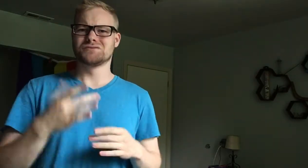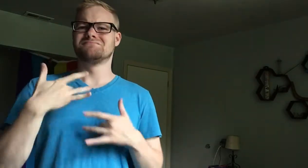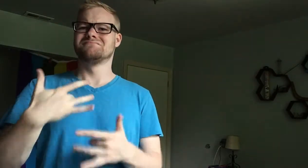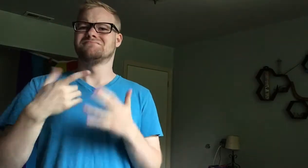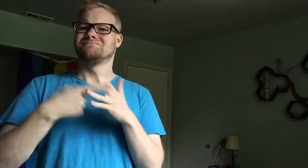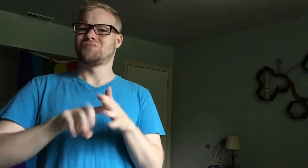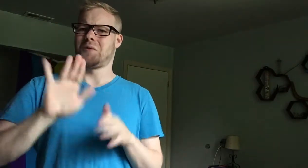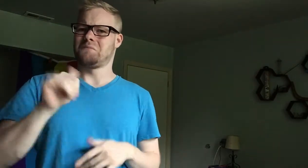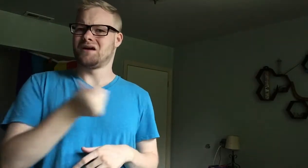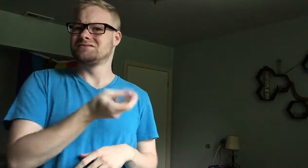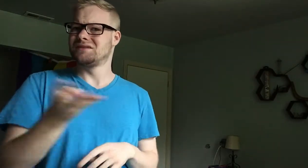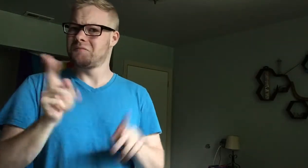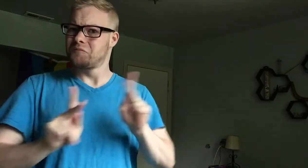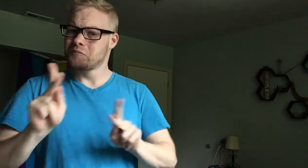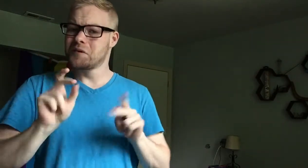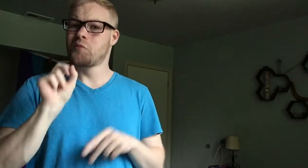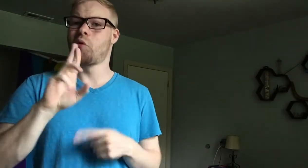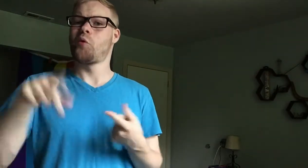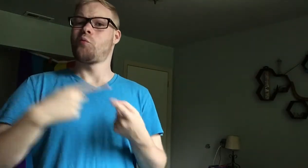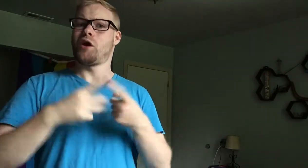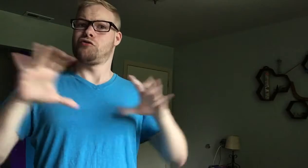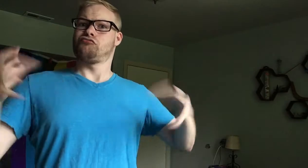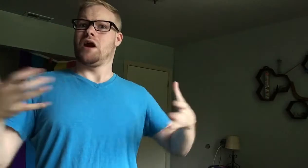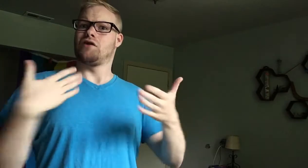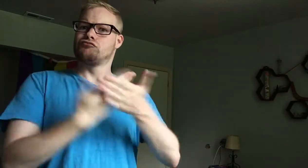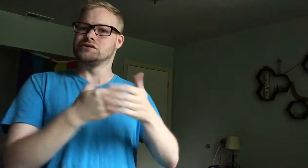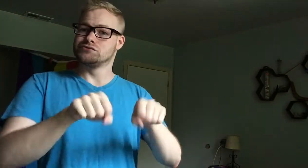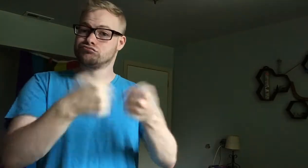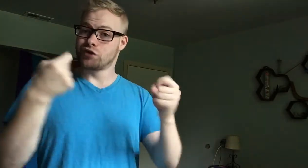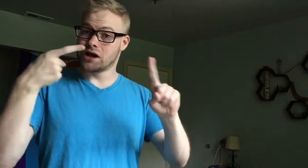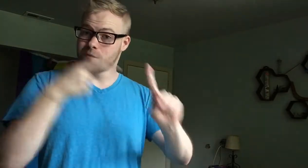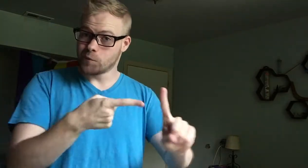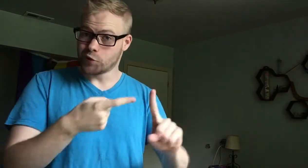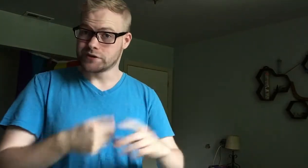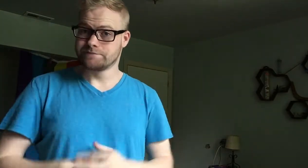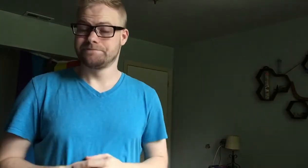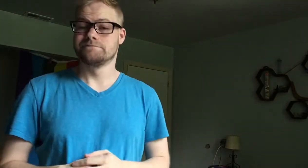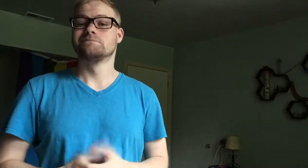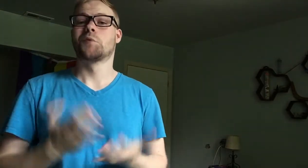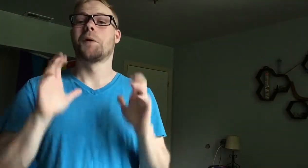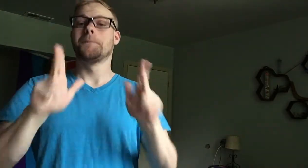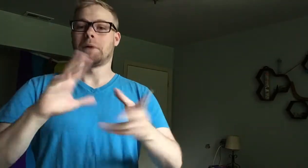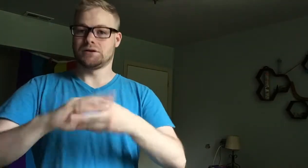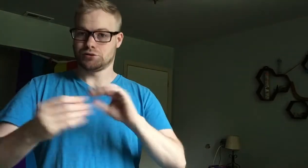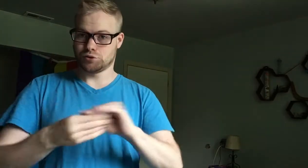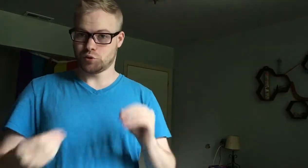They’re started by several people or when the whole crowd reaches a breaking point. Back to the story.